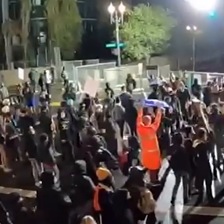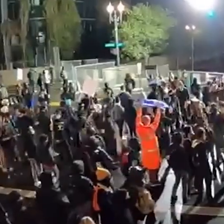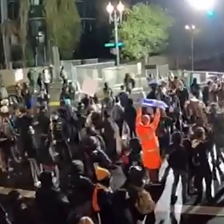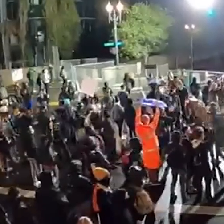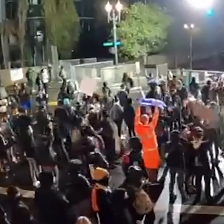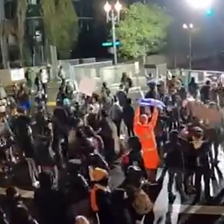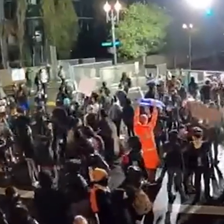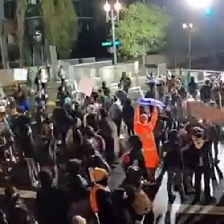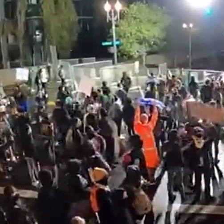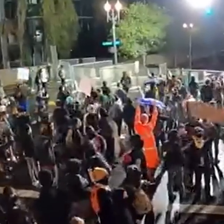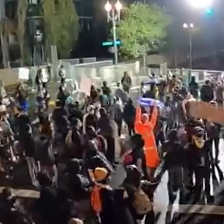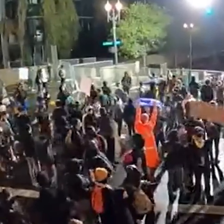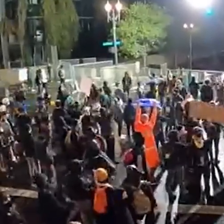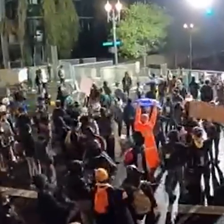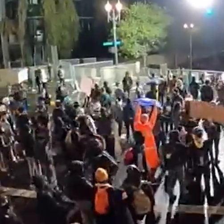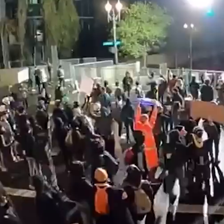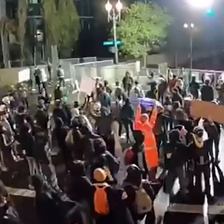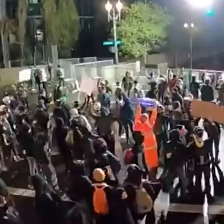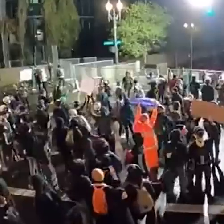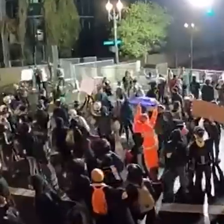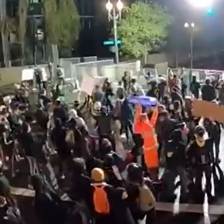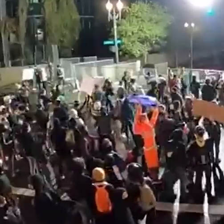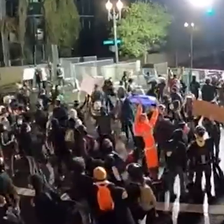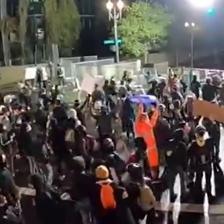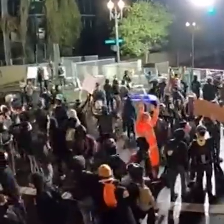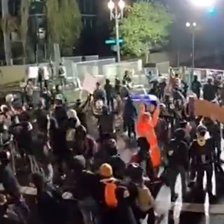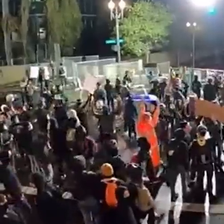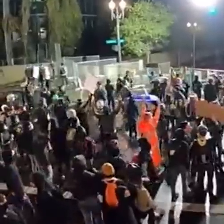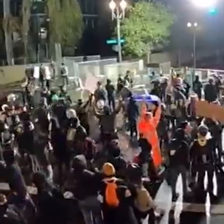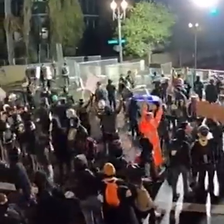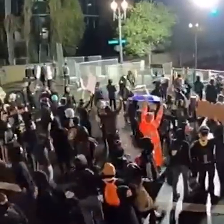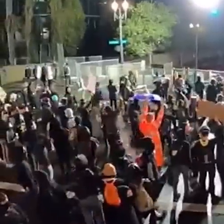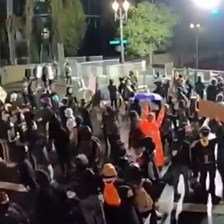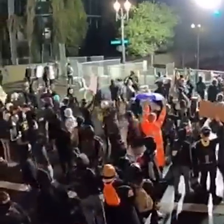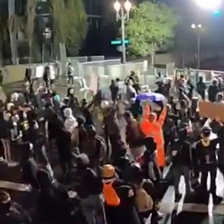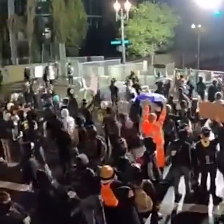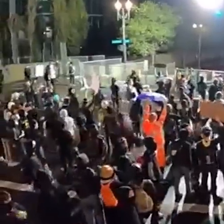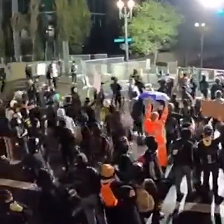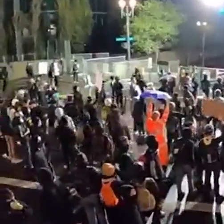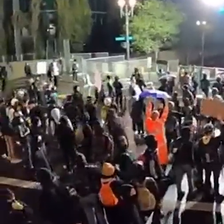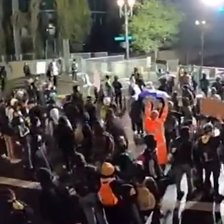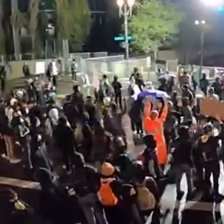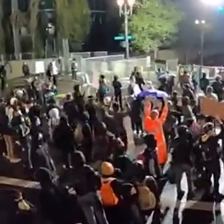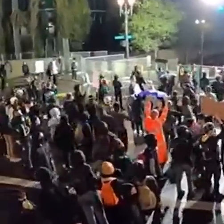So this is some video this is from June 11th I believe... whoops helps to hit the right button...